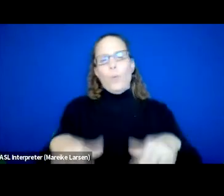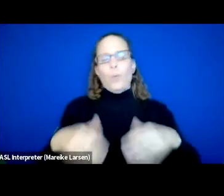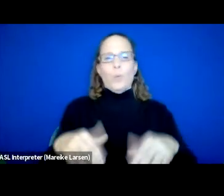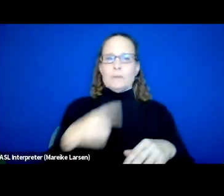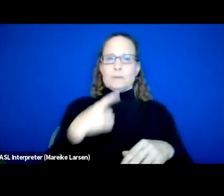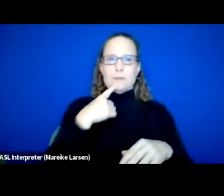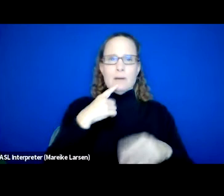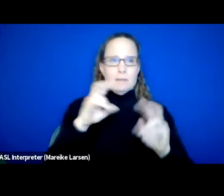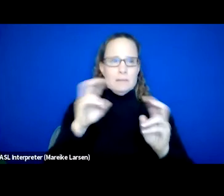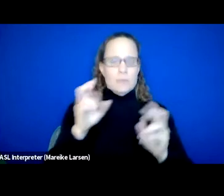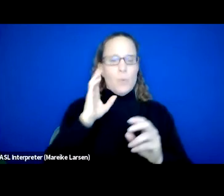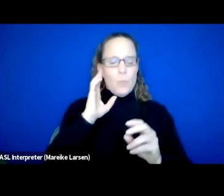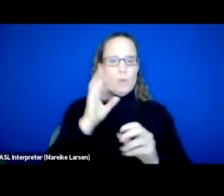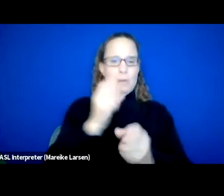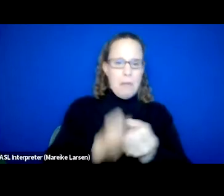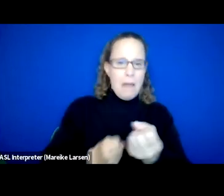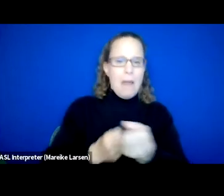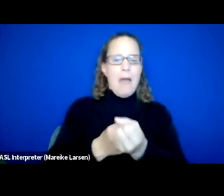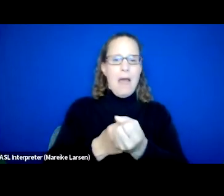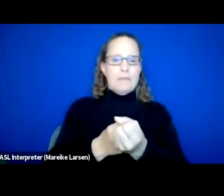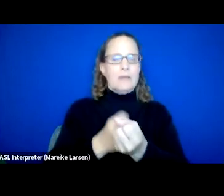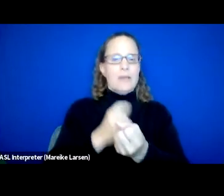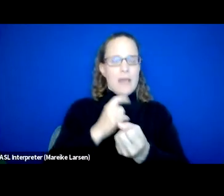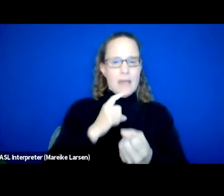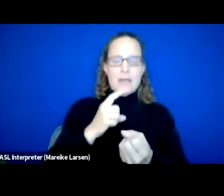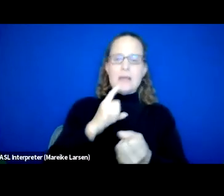that they will advocate counter instructural inequalities.